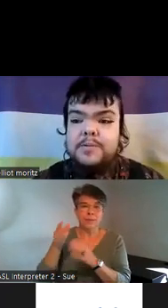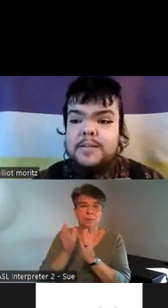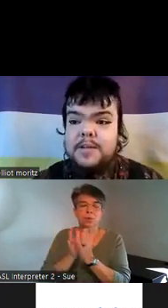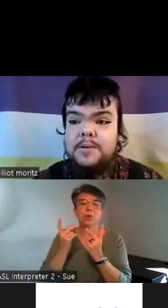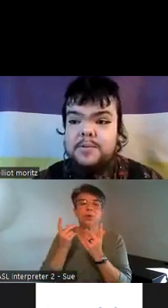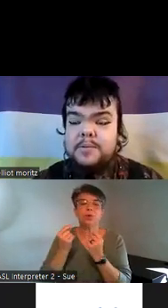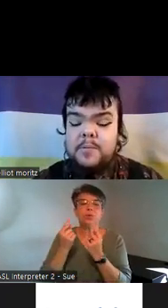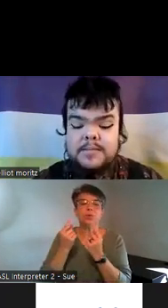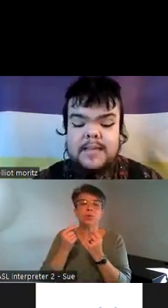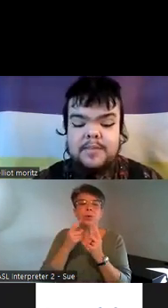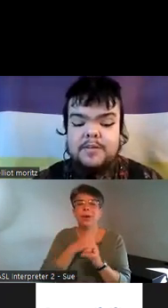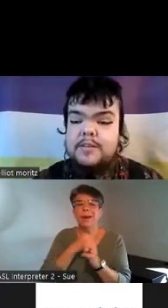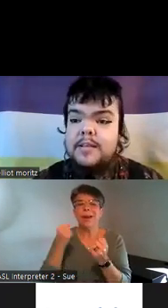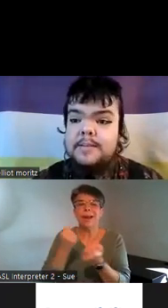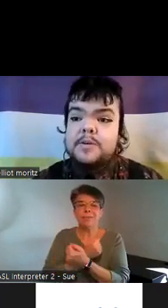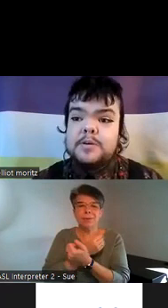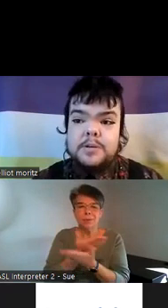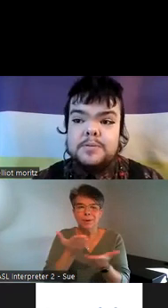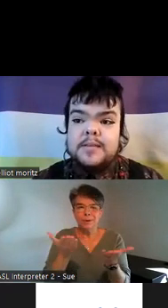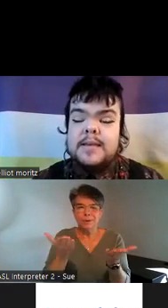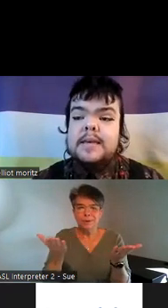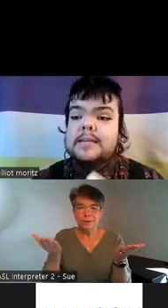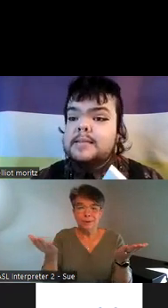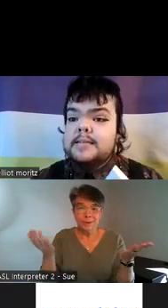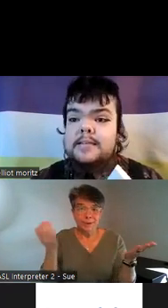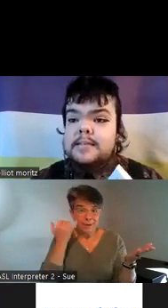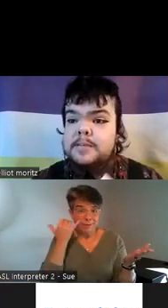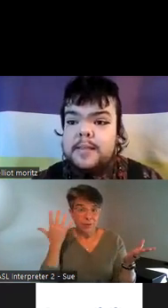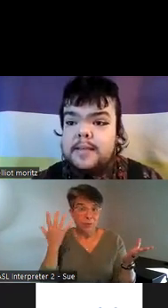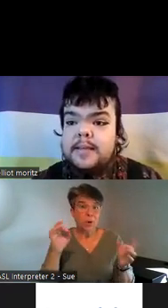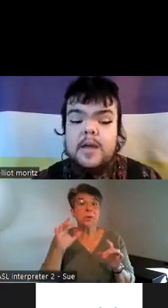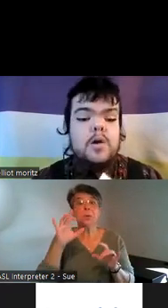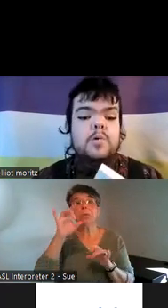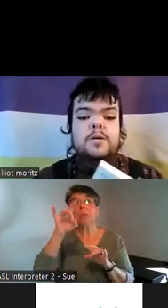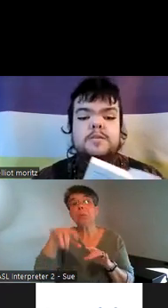who doesn't know who wants to get their like dip their toes into dis disability who wants